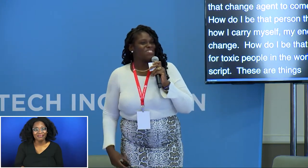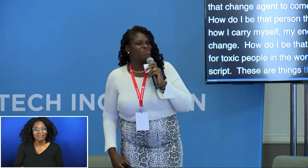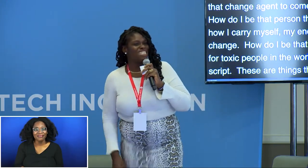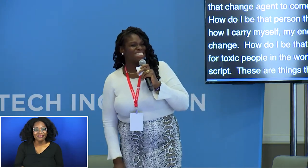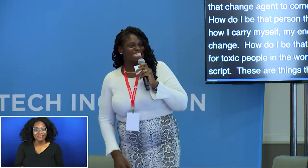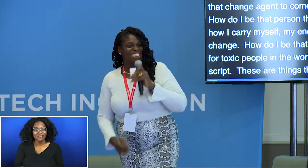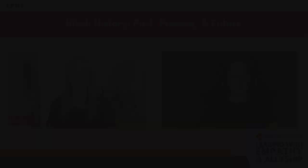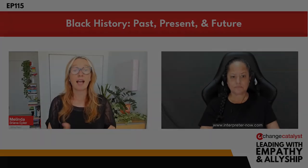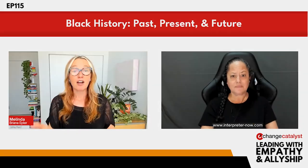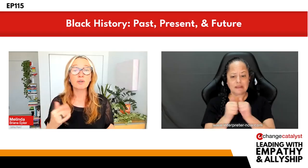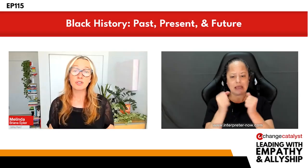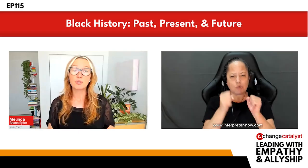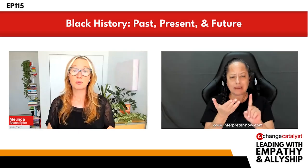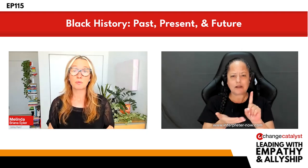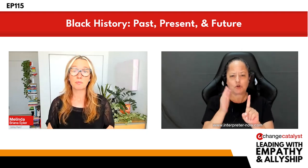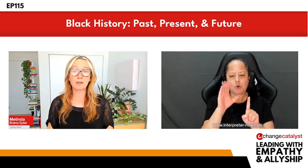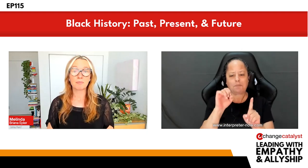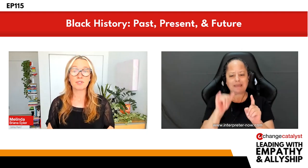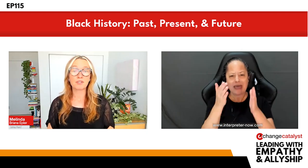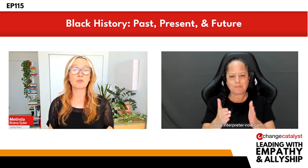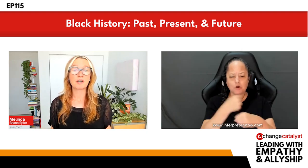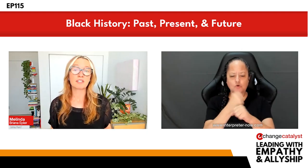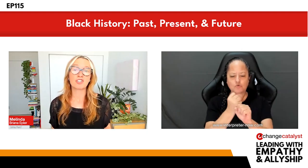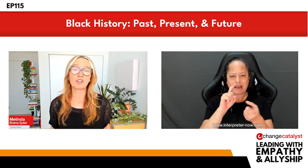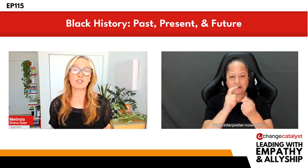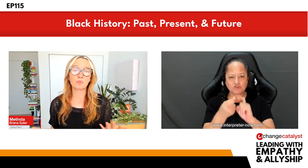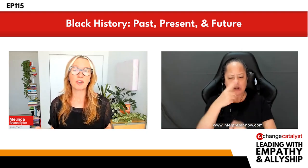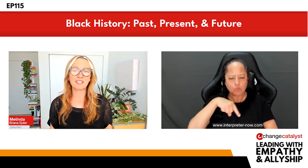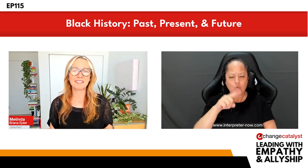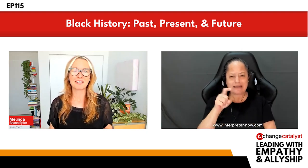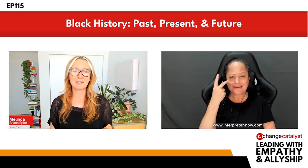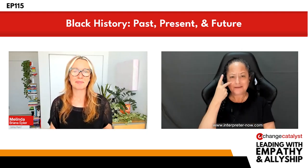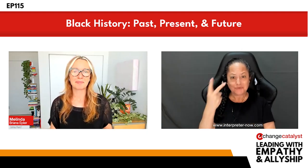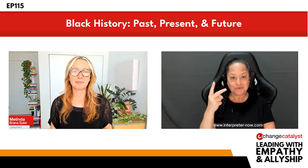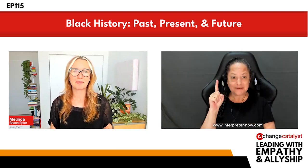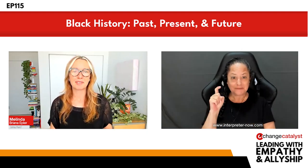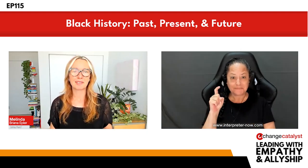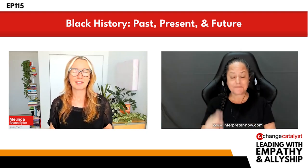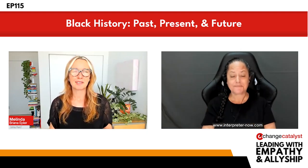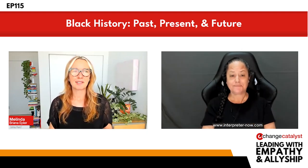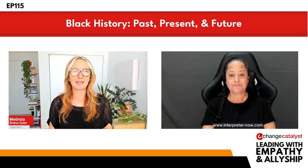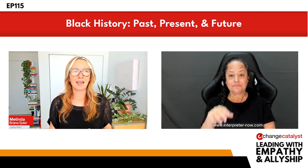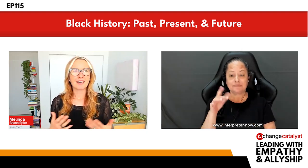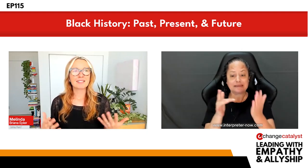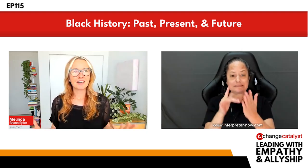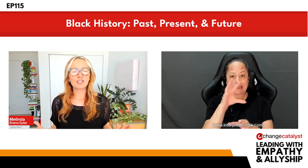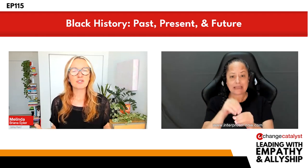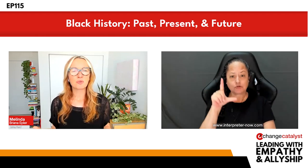you so much. How can you be that person that creates the change we all need to see? At Tech Inclusion